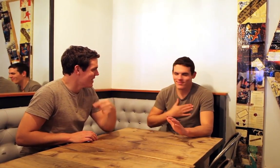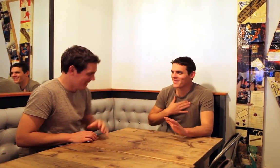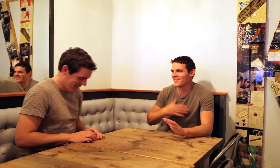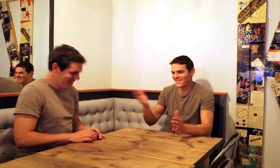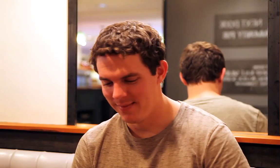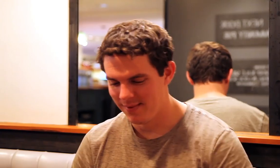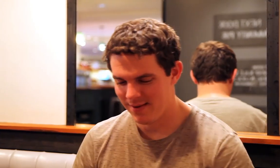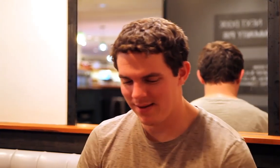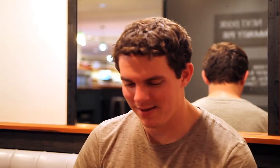Oh please!